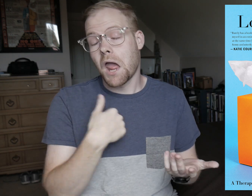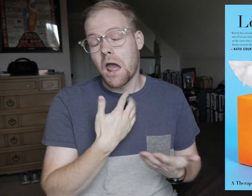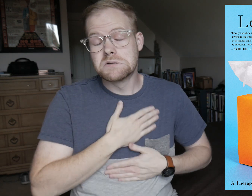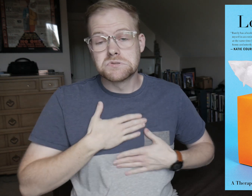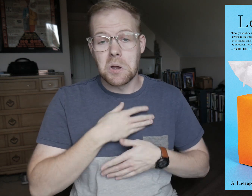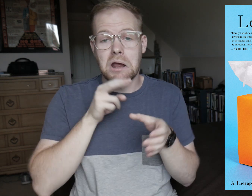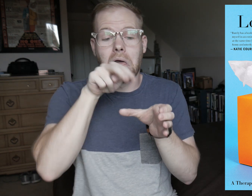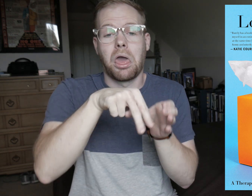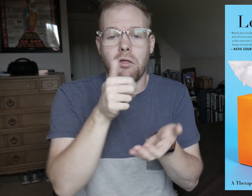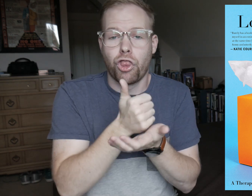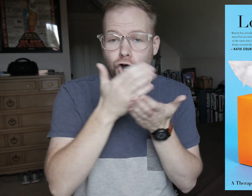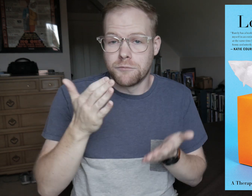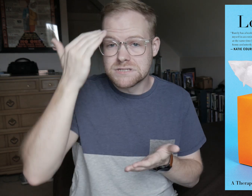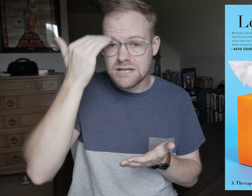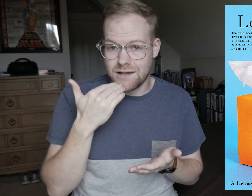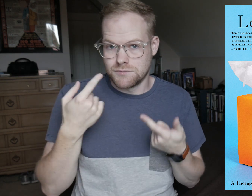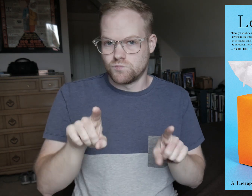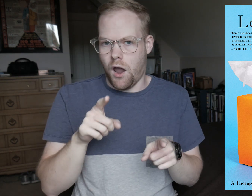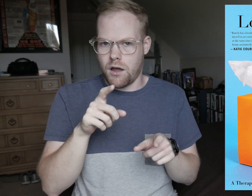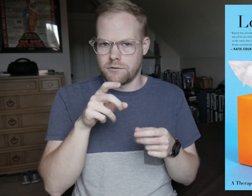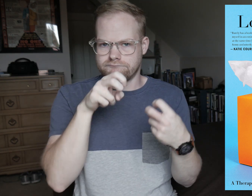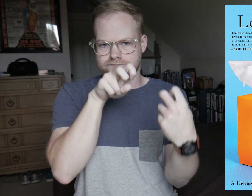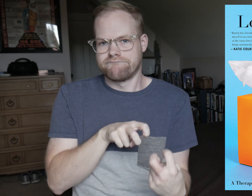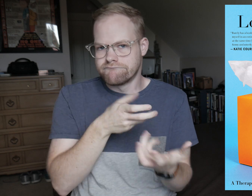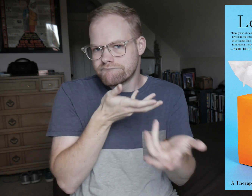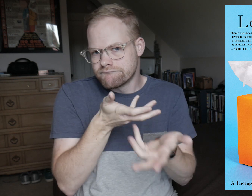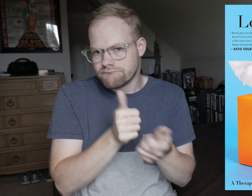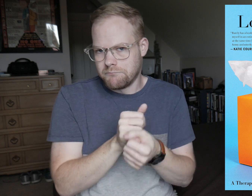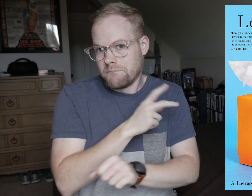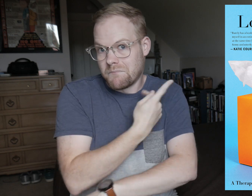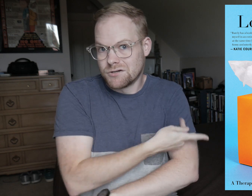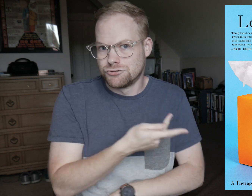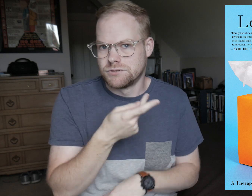I enjoyed seeing inside a therapist’s head while she sat with her patients